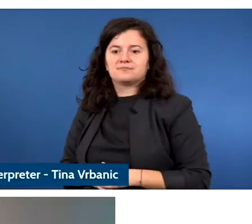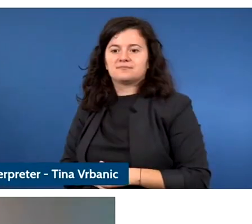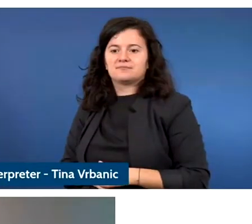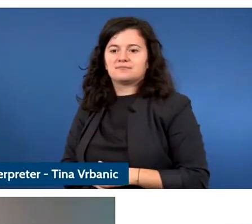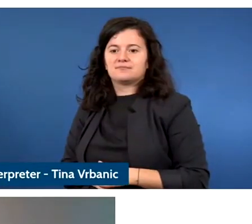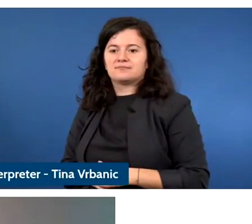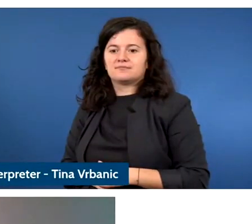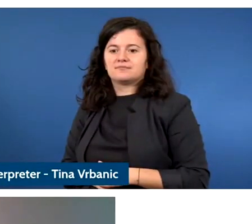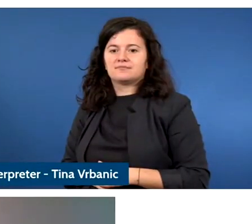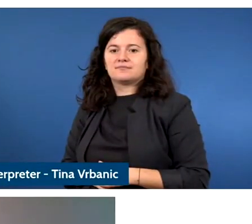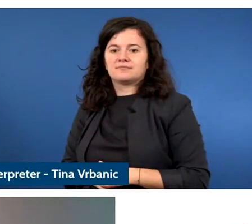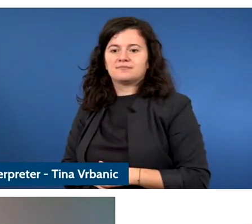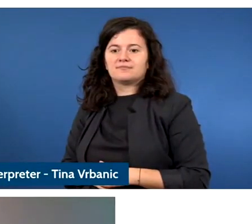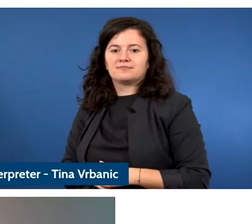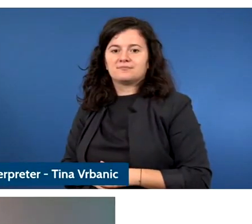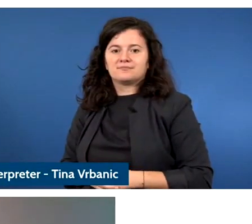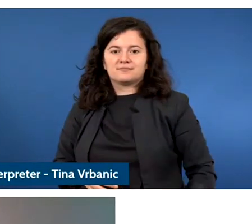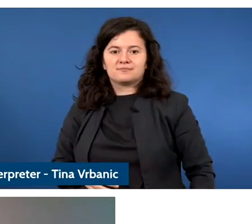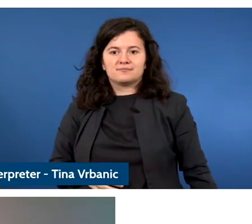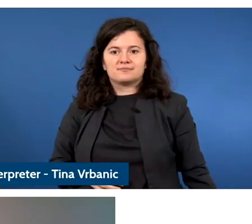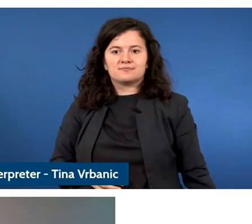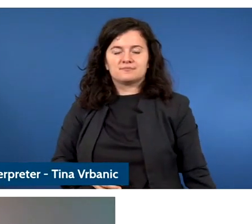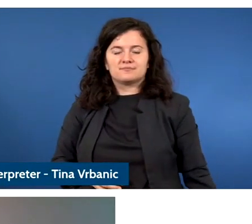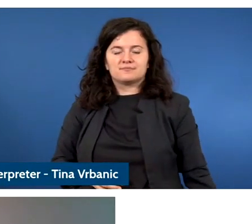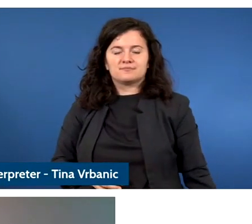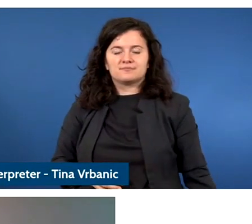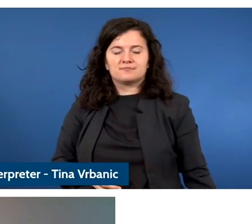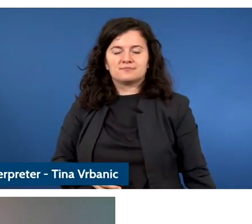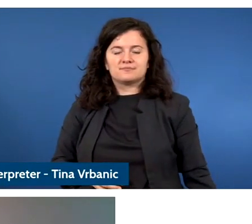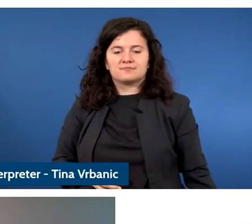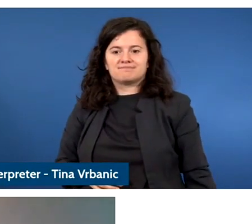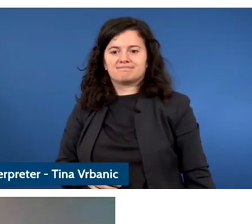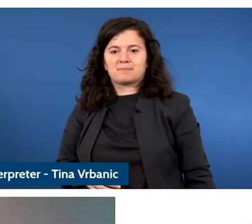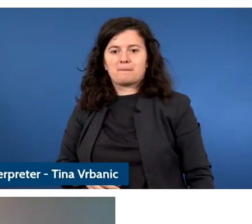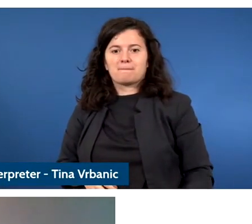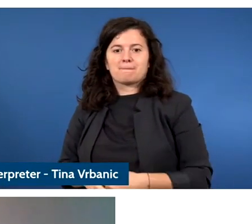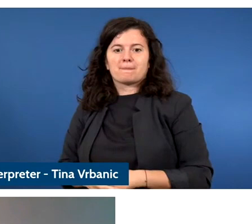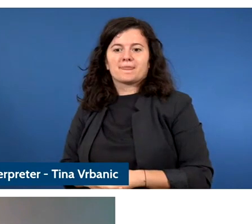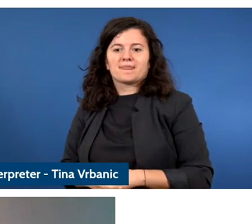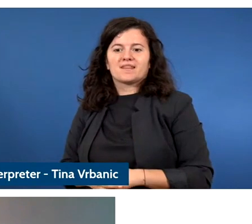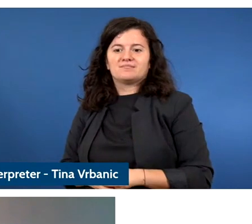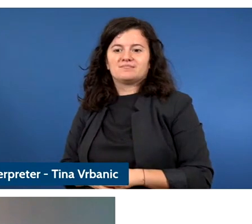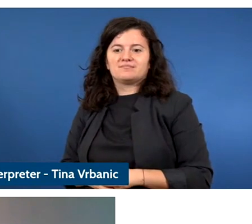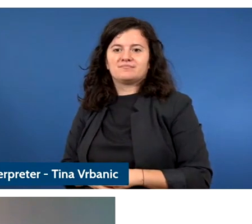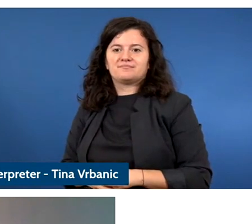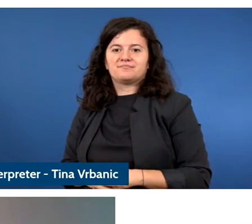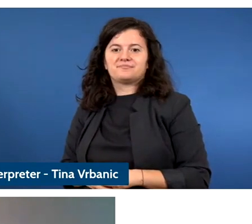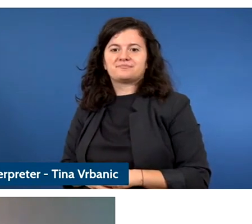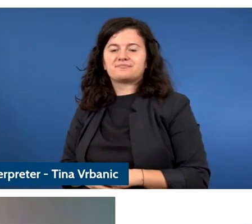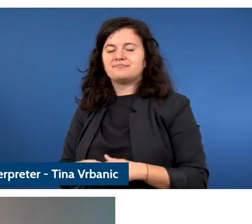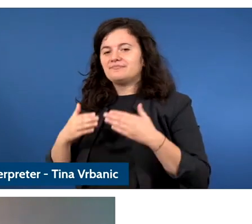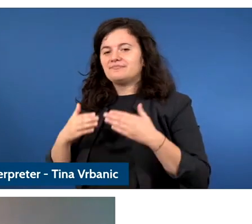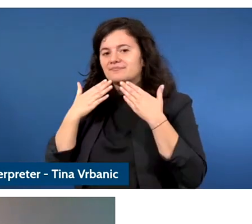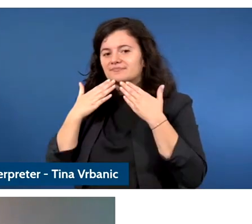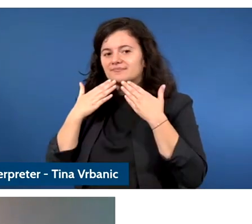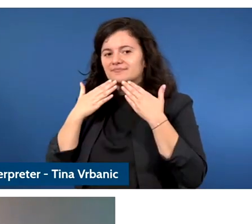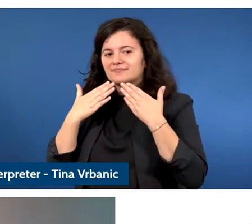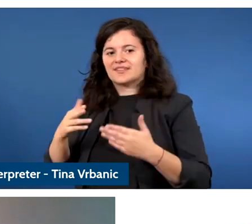Regina thank you so much for your wise words and for taking us through 2030 and